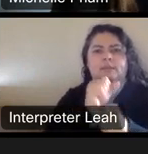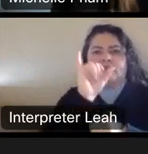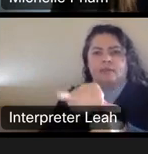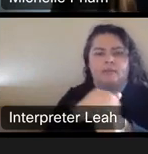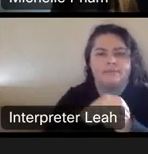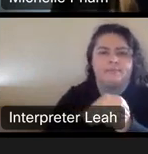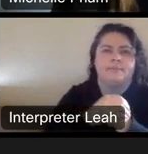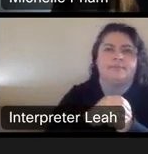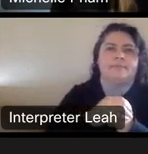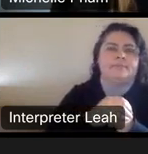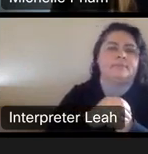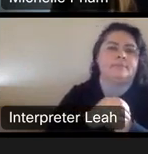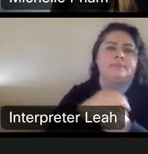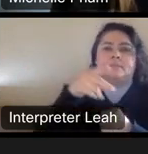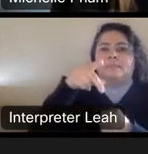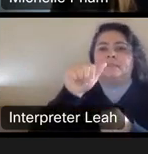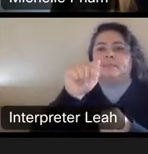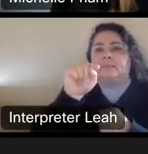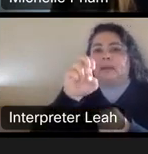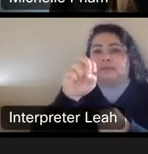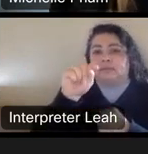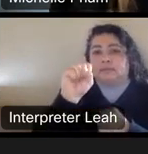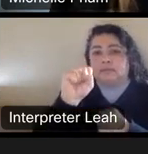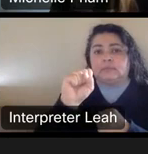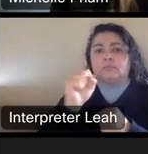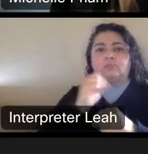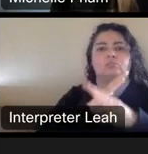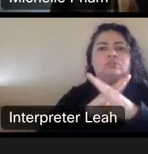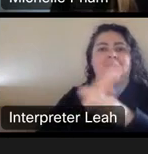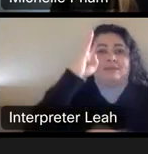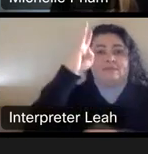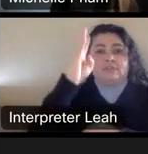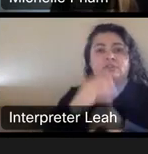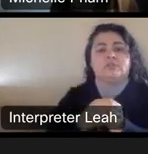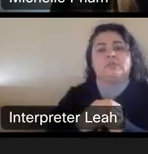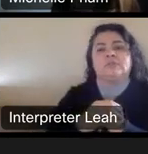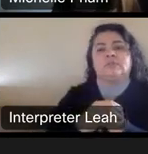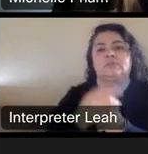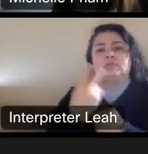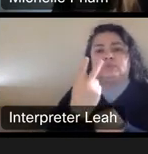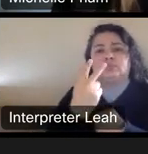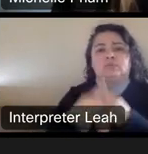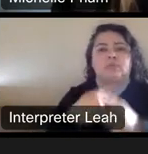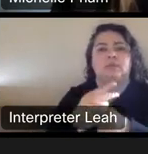There is patents that protect inventions. Um, there's 2 types, utility and design.